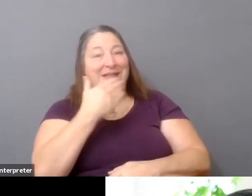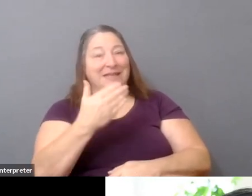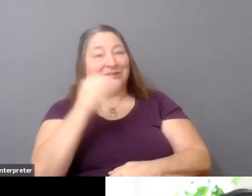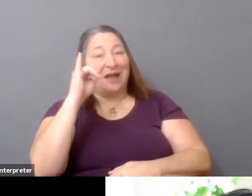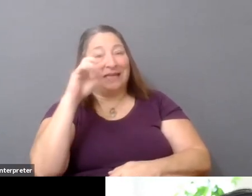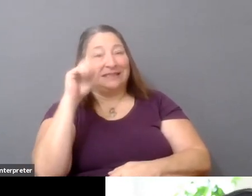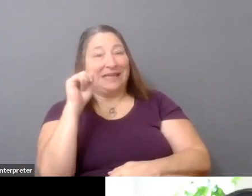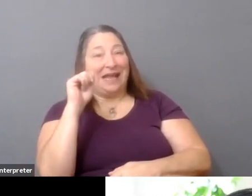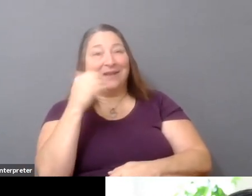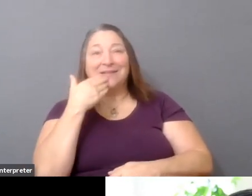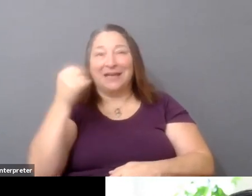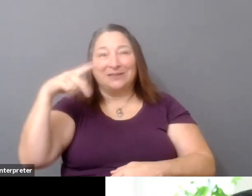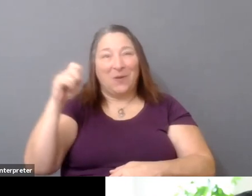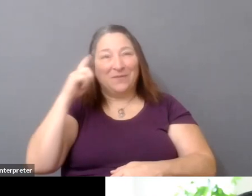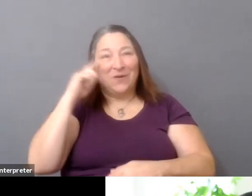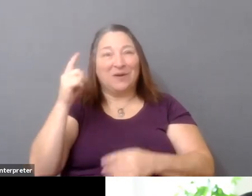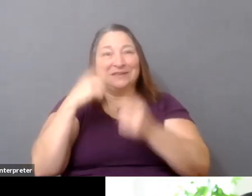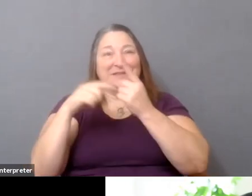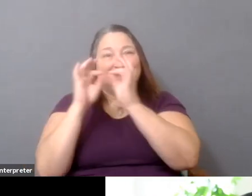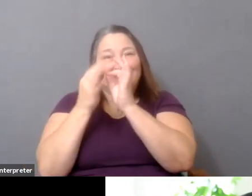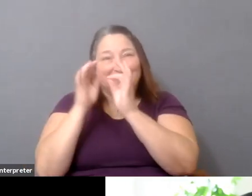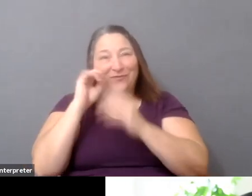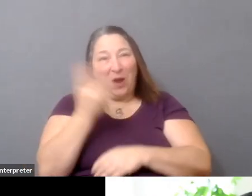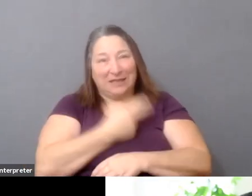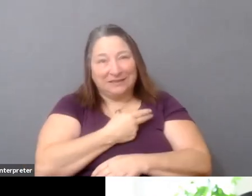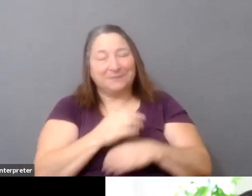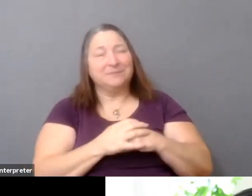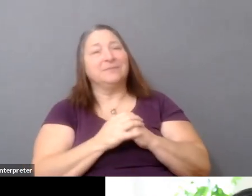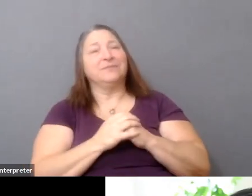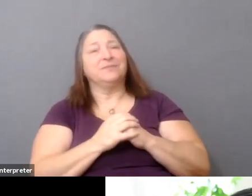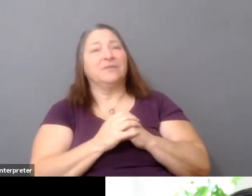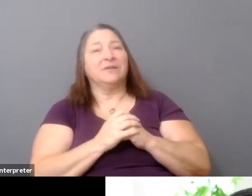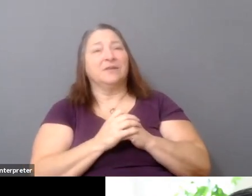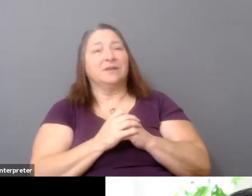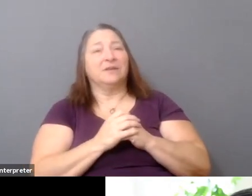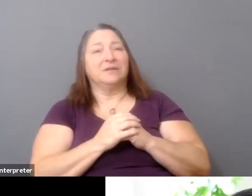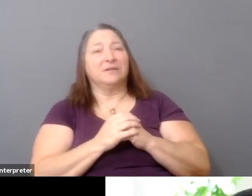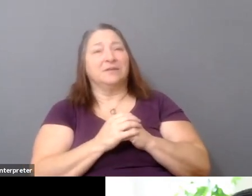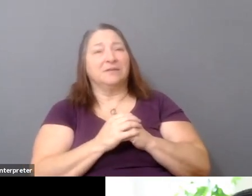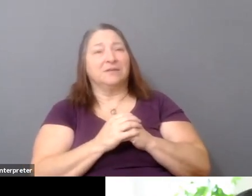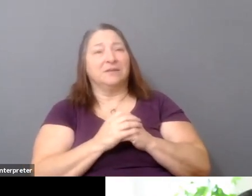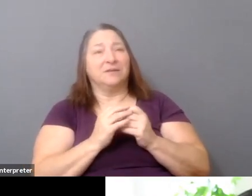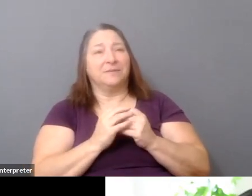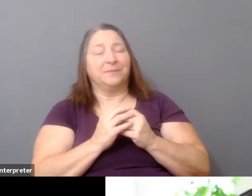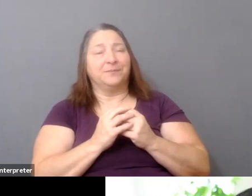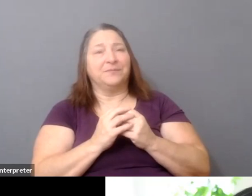Hope, for signing for us. So I think it's hard to have a conversation like this